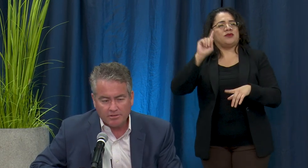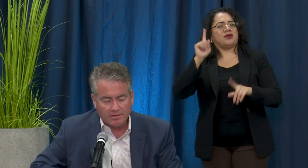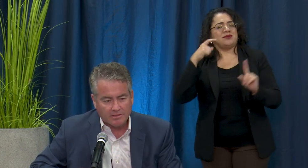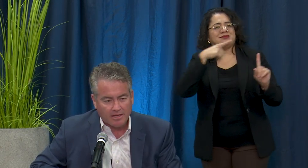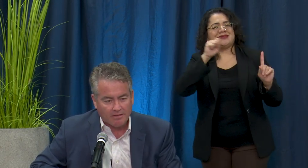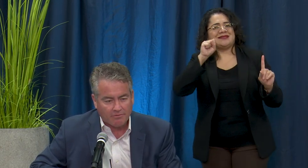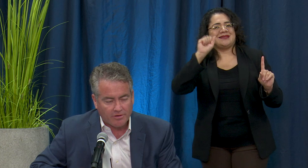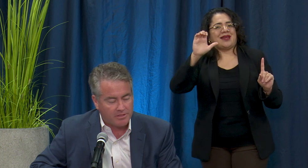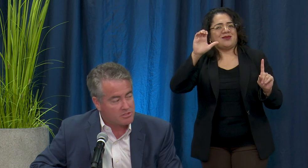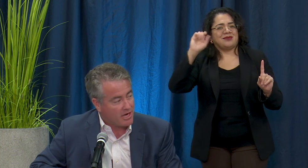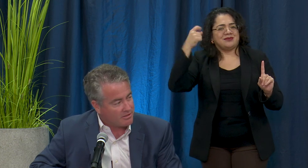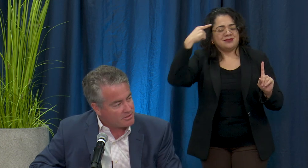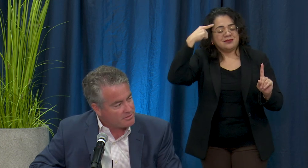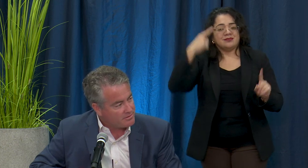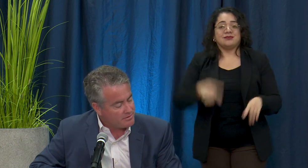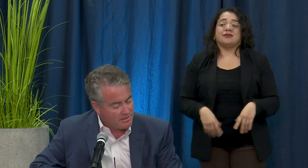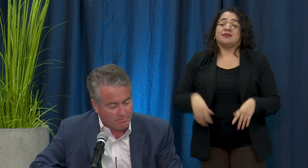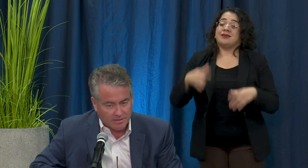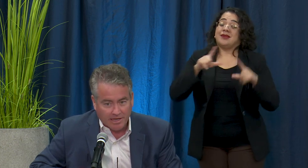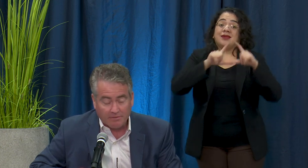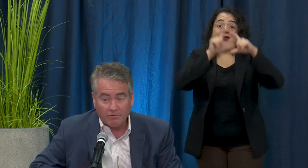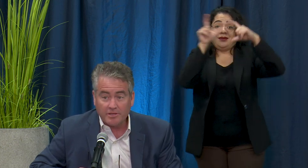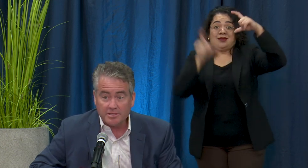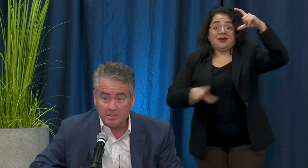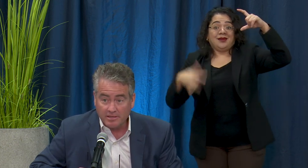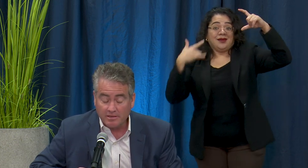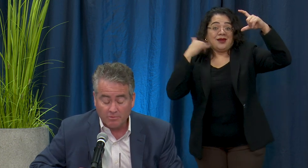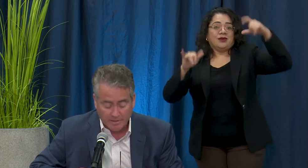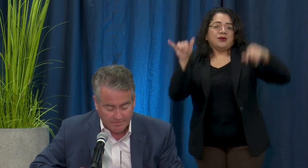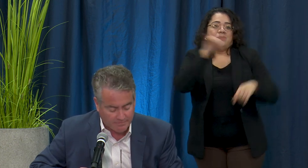you that California is challenged but California is leading the way for